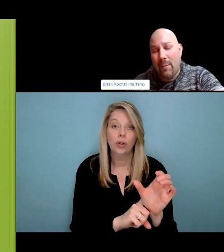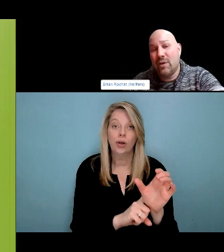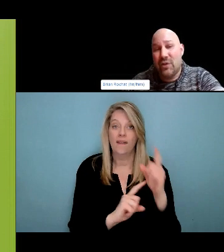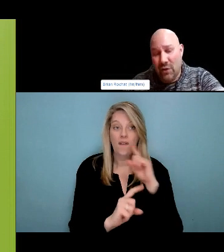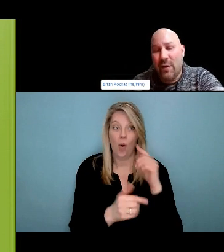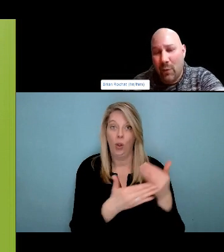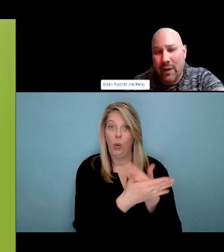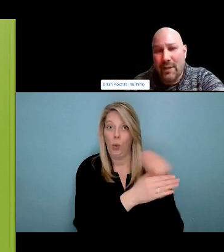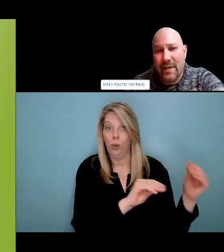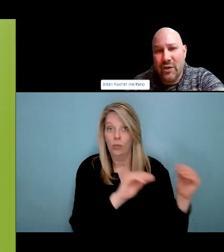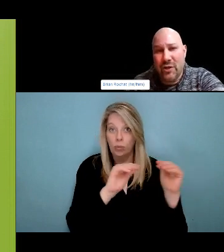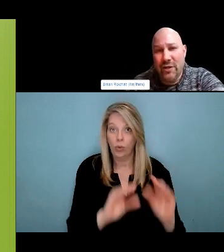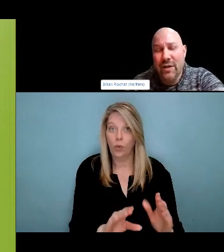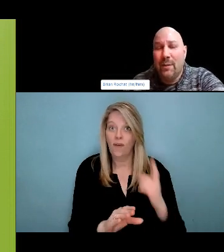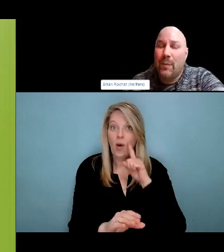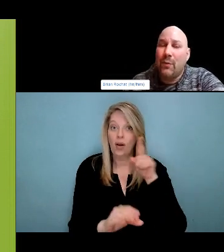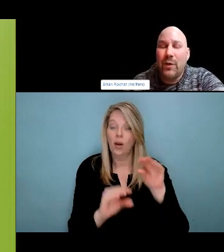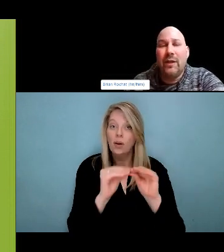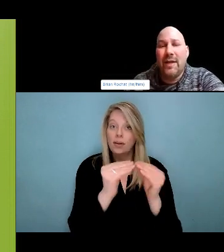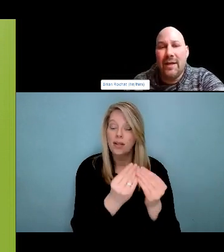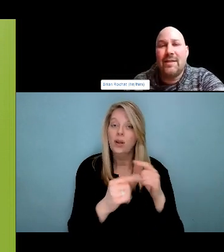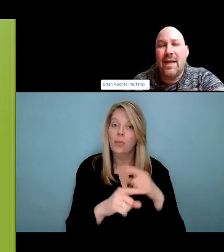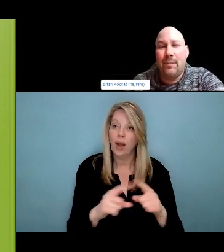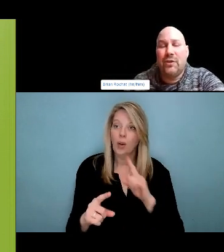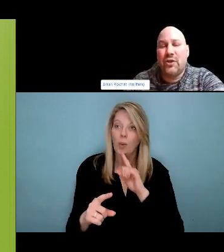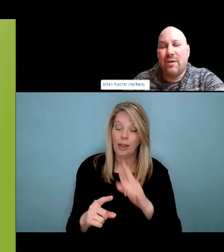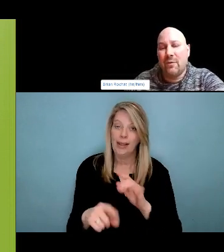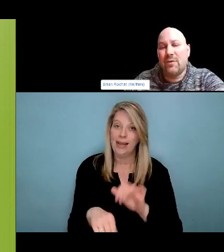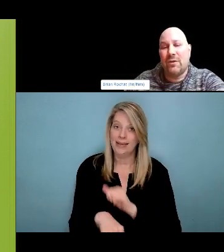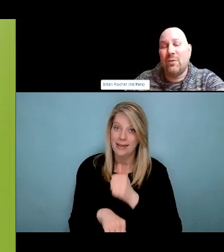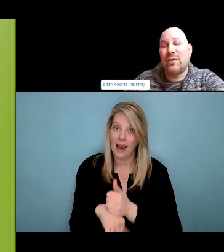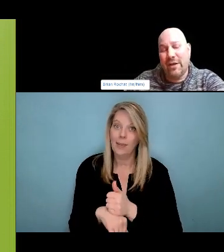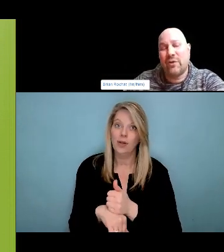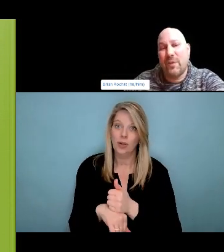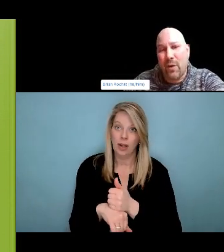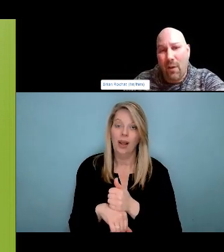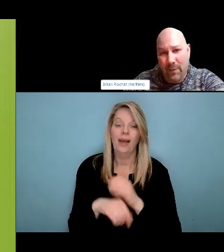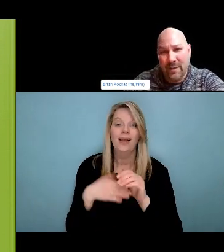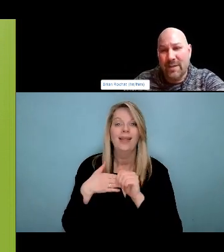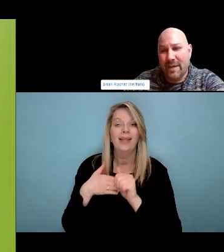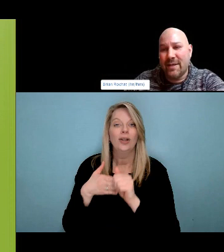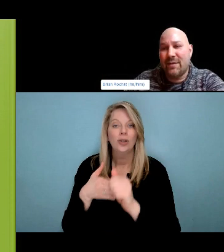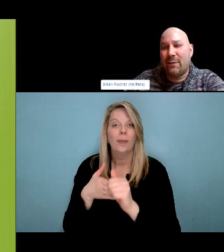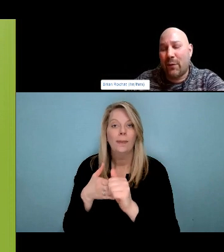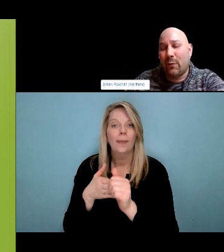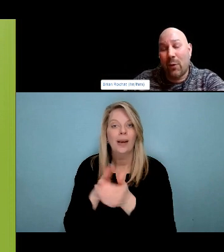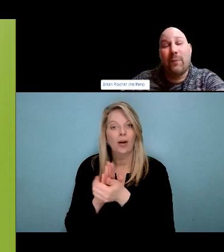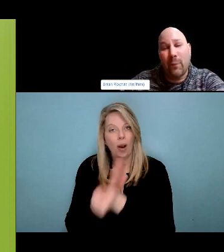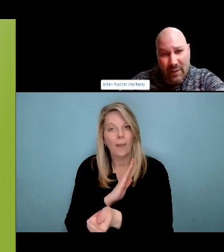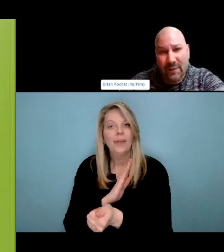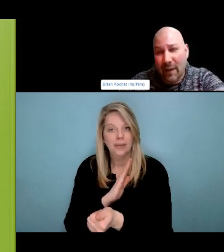as the Canadian Mental Health Association here in Winnipeg. For that. Great. Thank you. We have another question